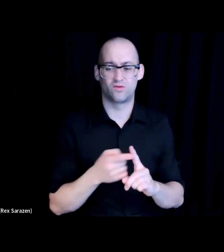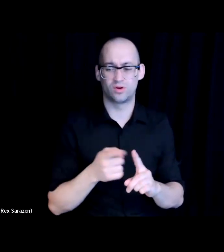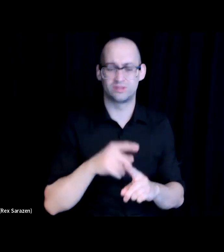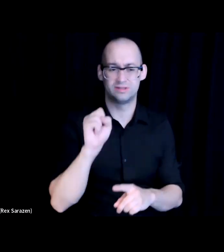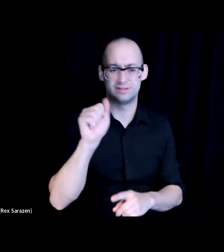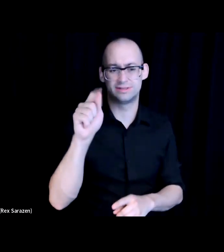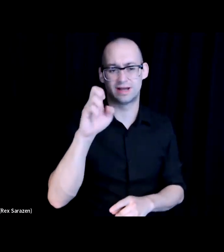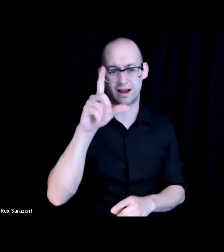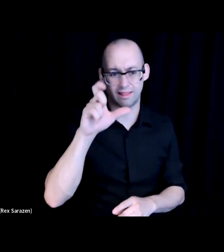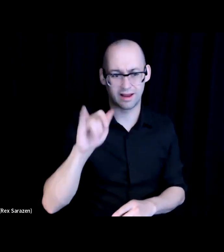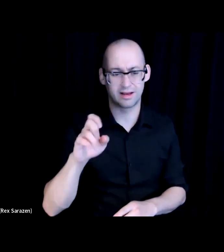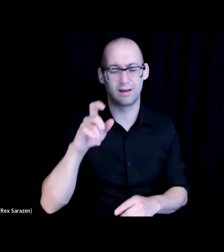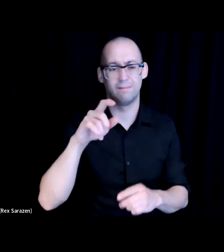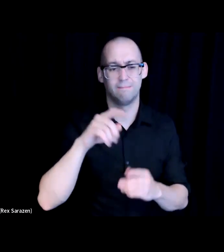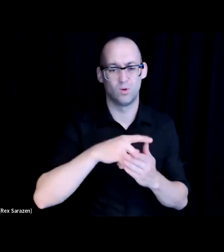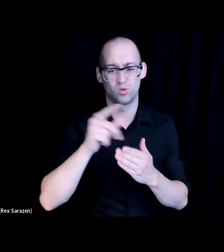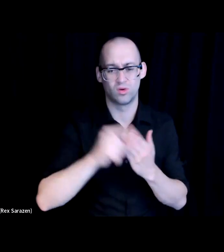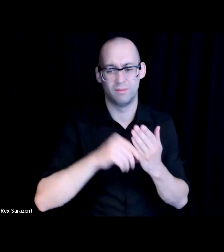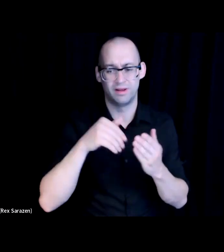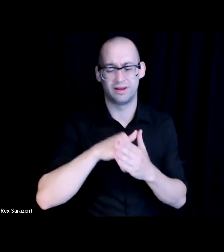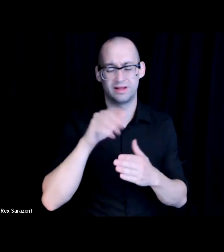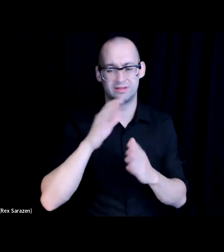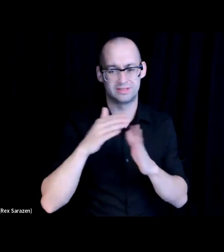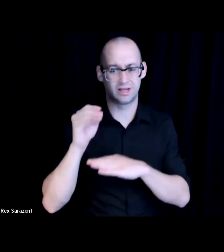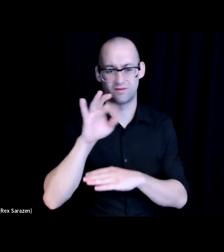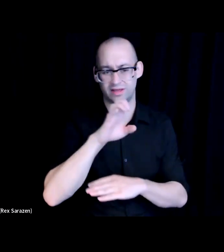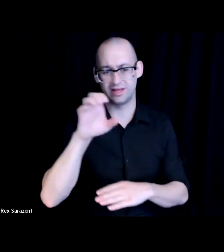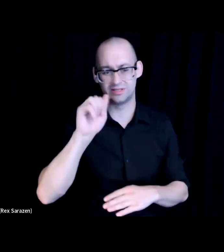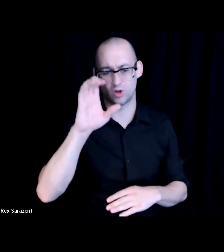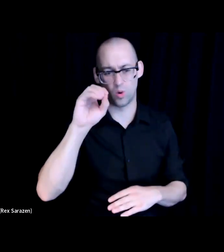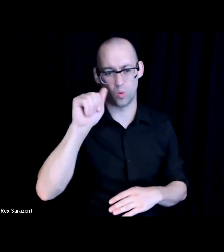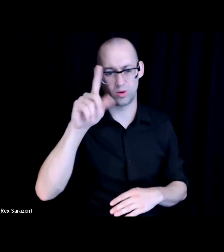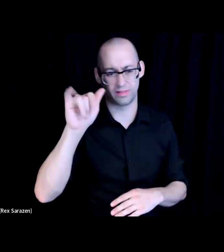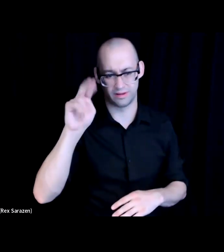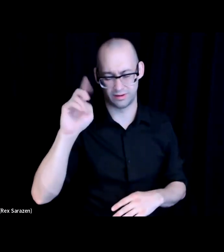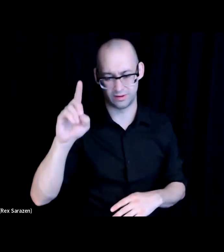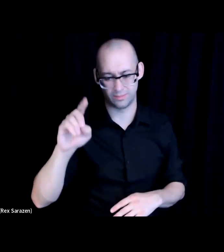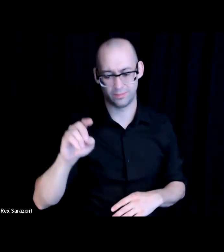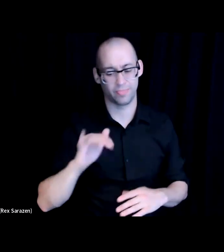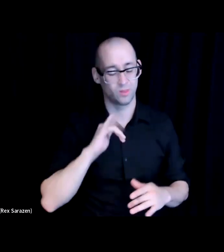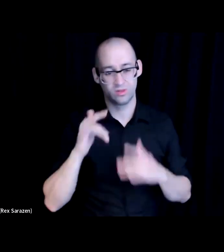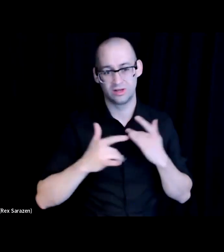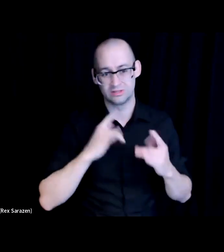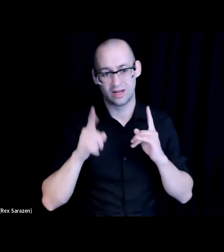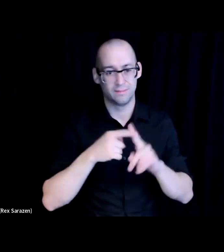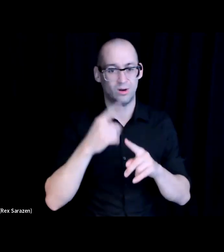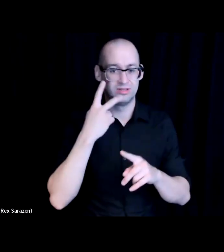city of East Oakland, so very excited to see how this program continues to go, as we close the digitally divide.